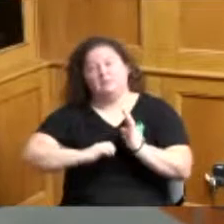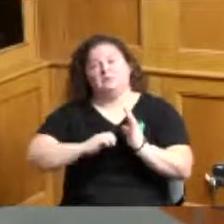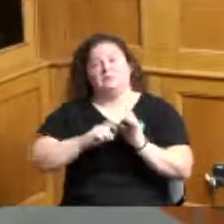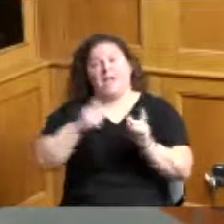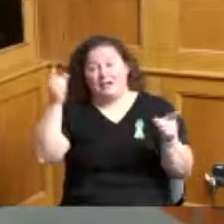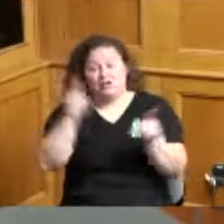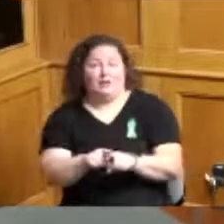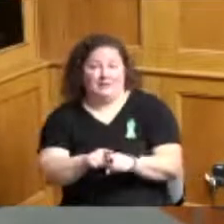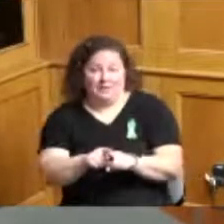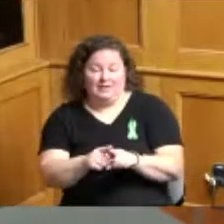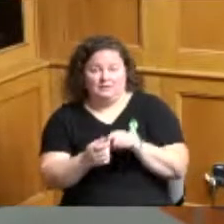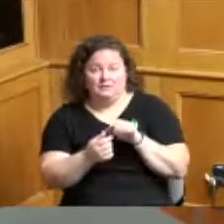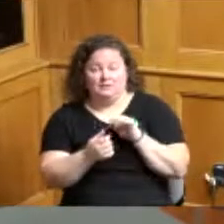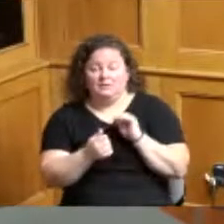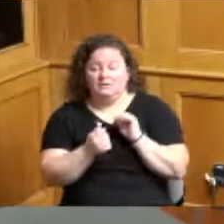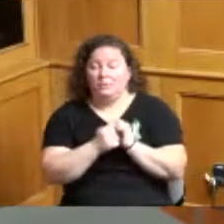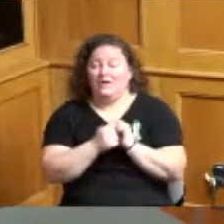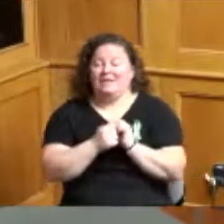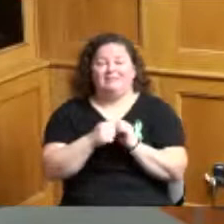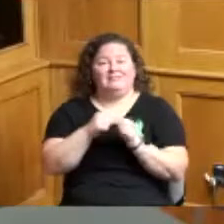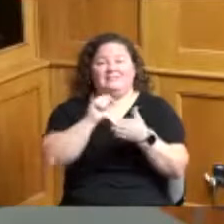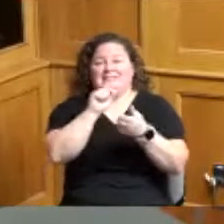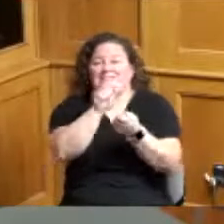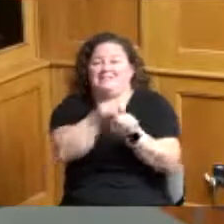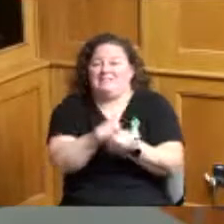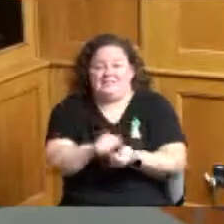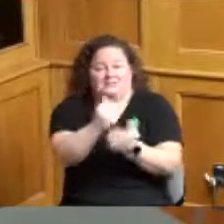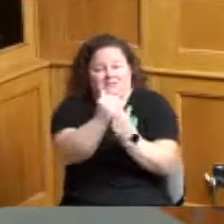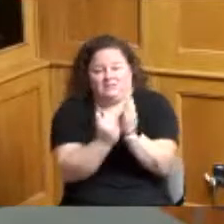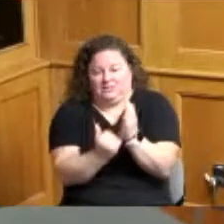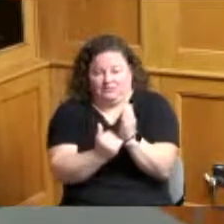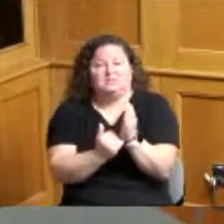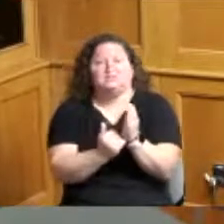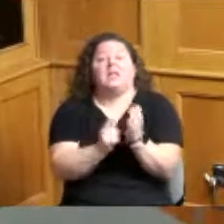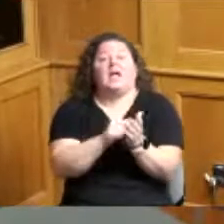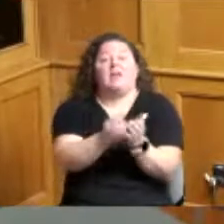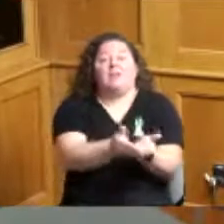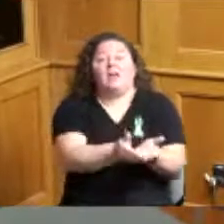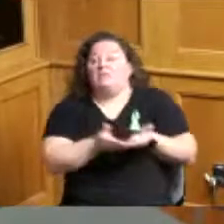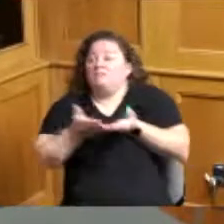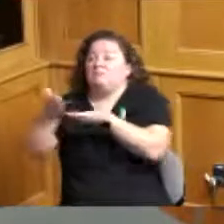we can agree upon terms and then bringing it to the Board with our recommendation